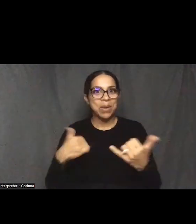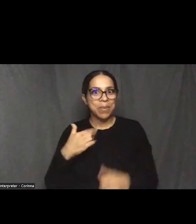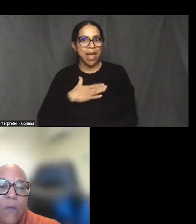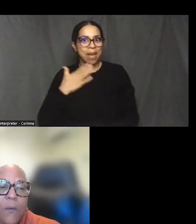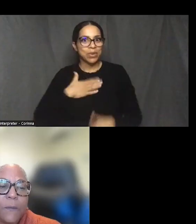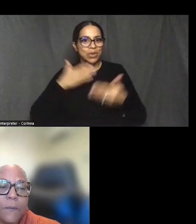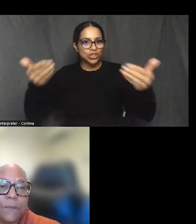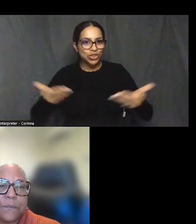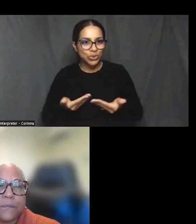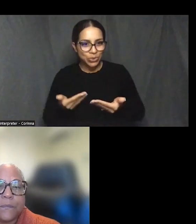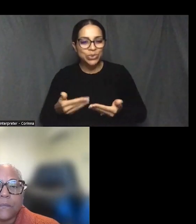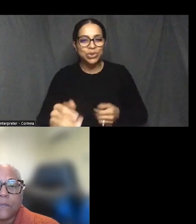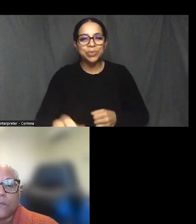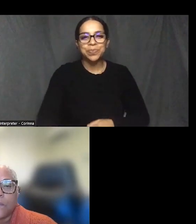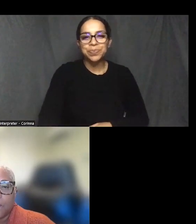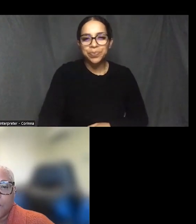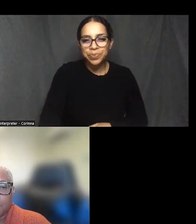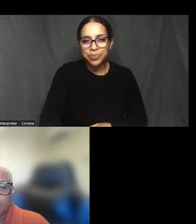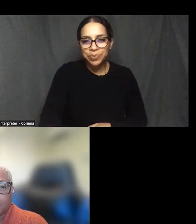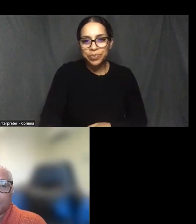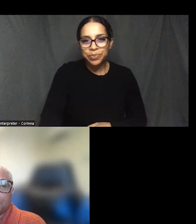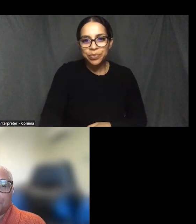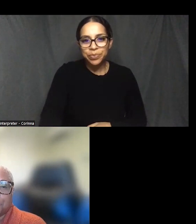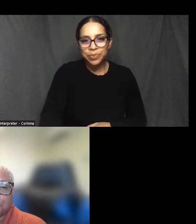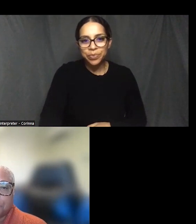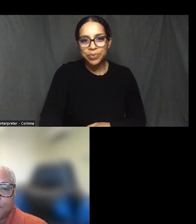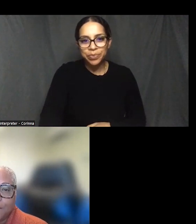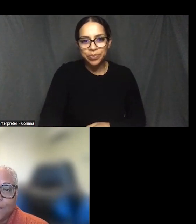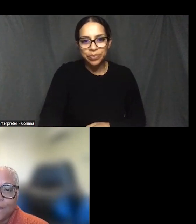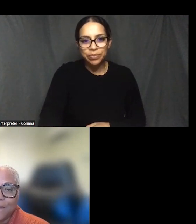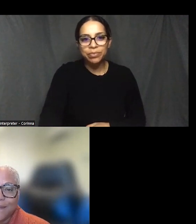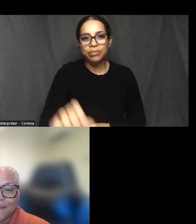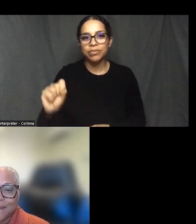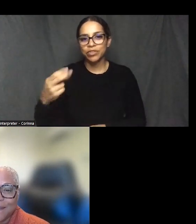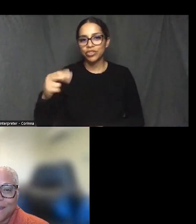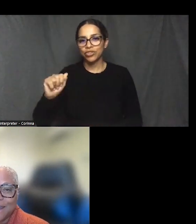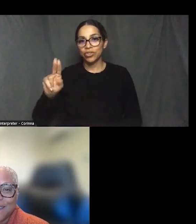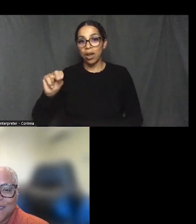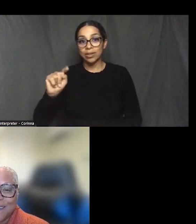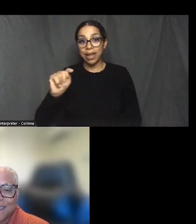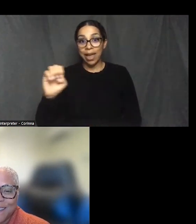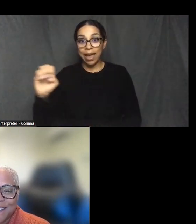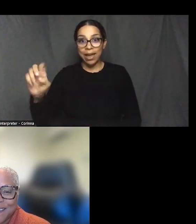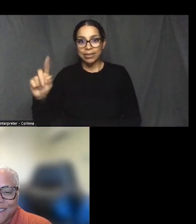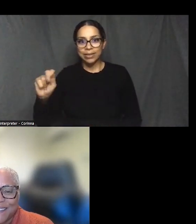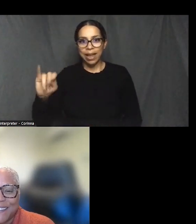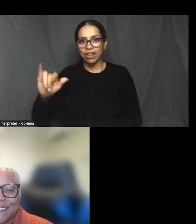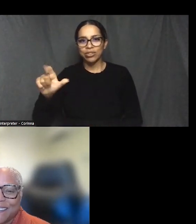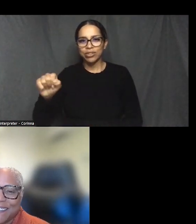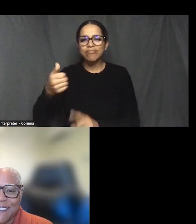executive director of the Baltimore National Heritage Area. Shauntee, thank you for once again allowing the Peale